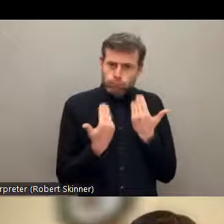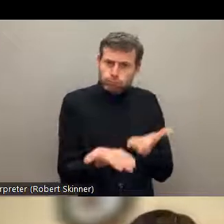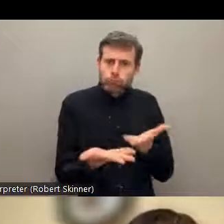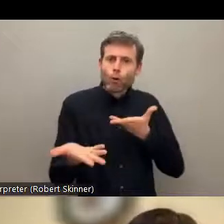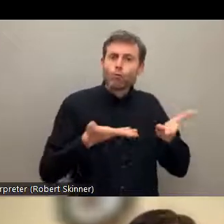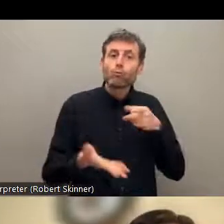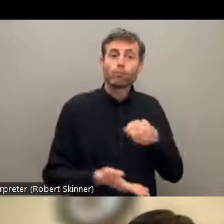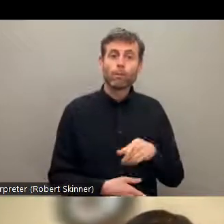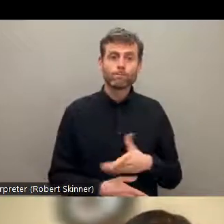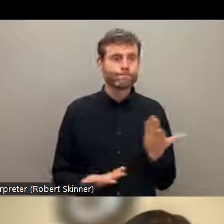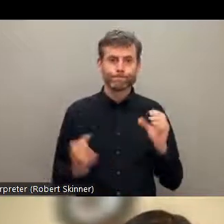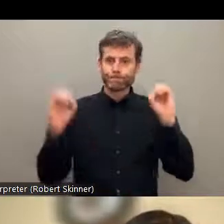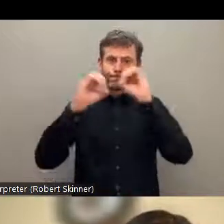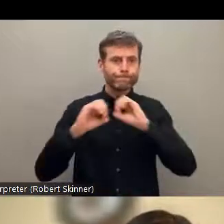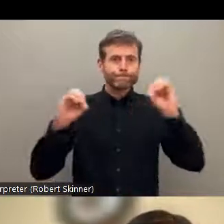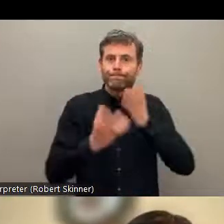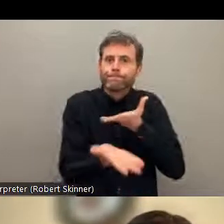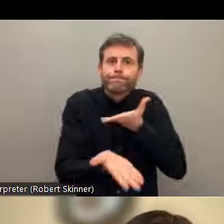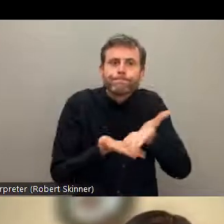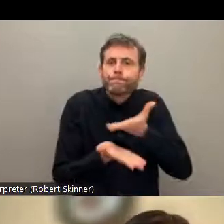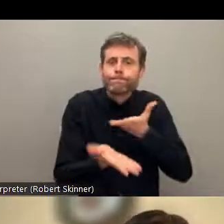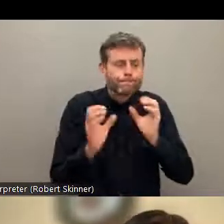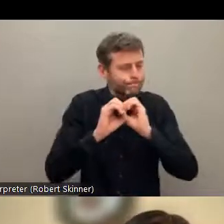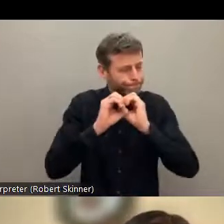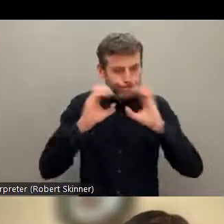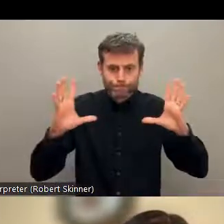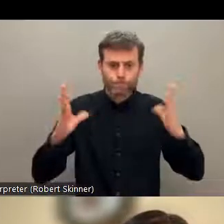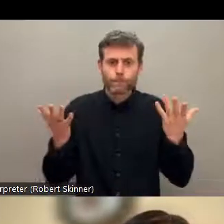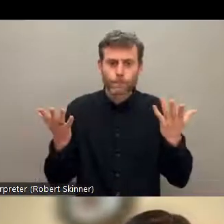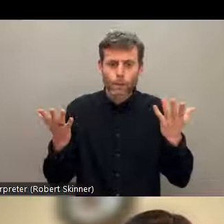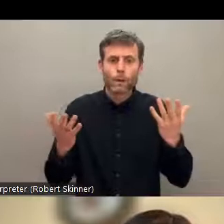the issue of reasonable accommodation and